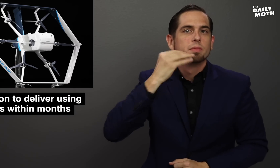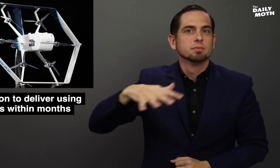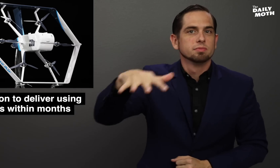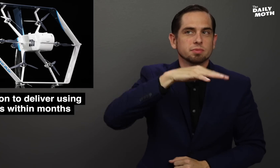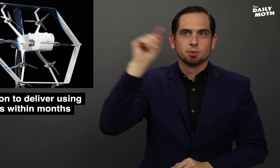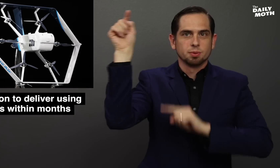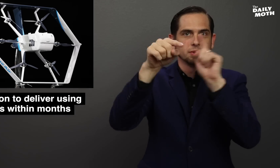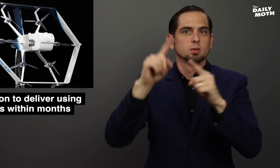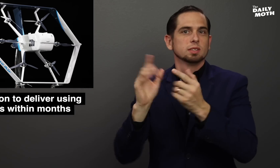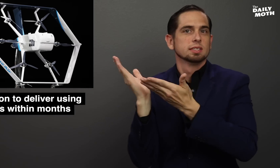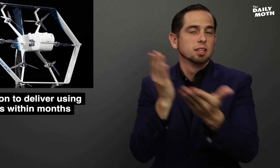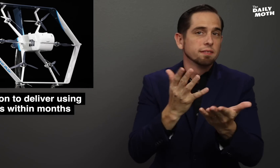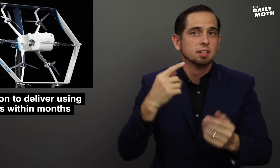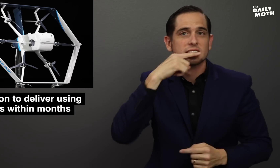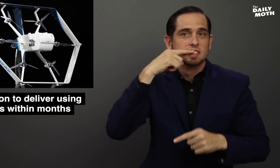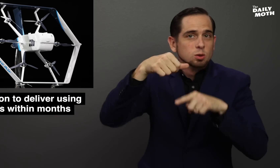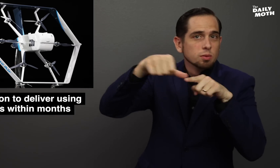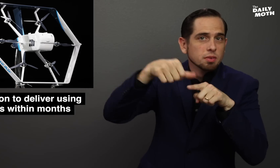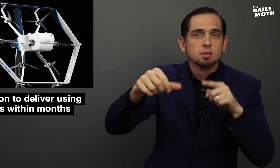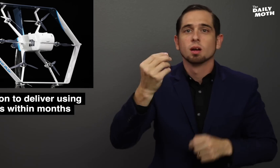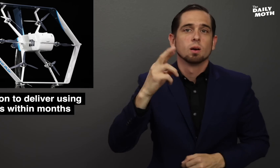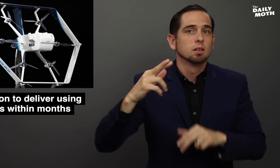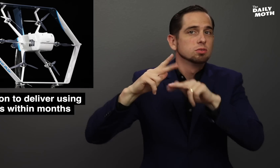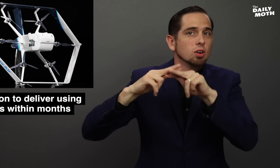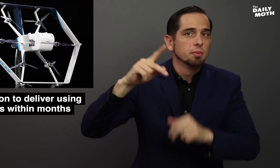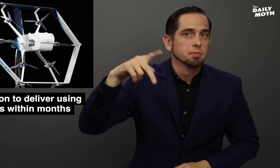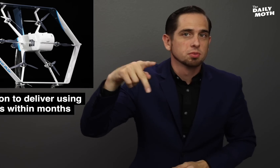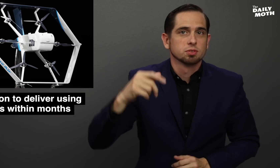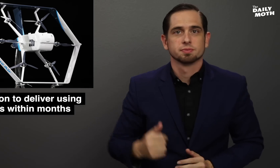your neighborhood to deliver toothpaste or salt and pepper?